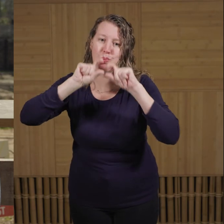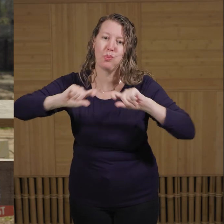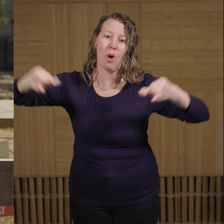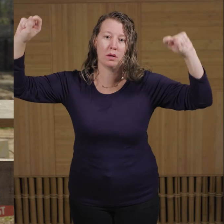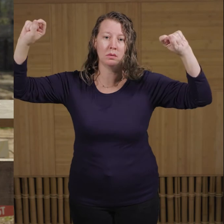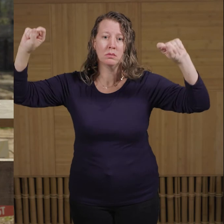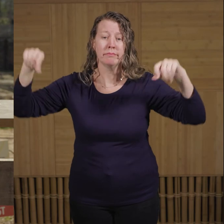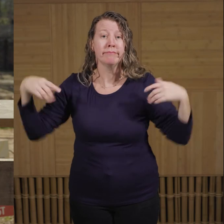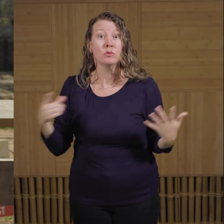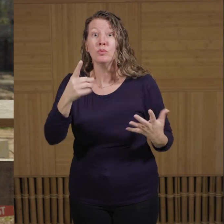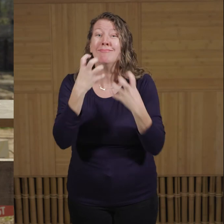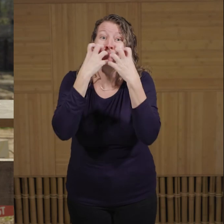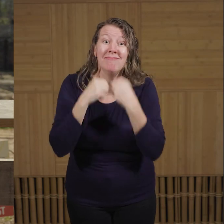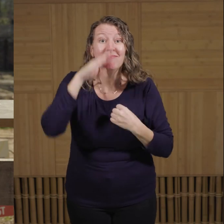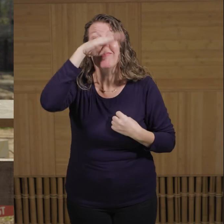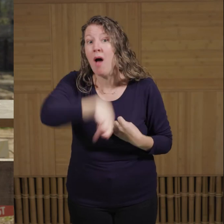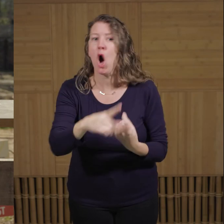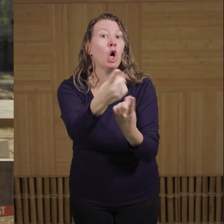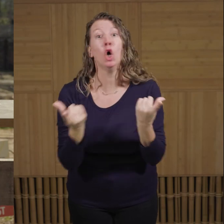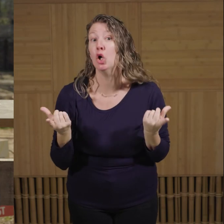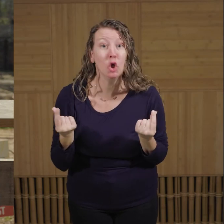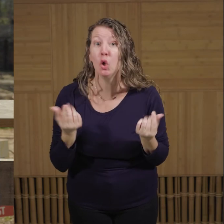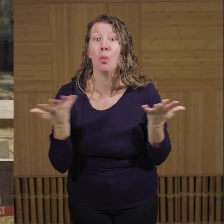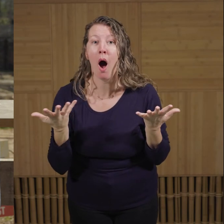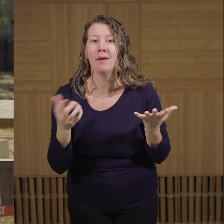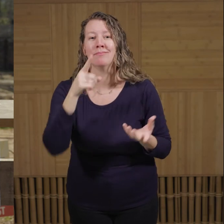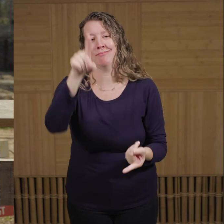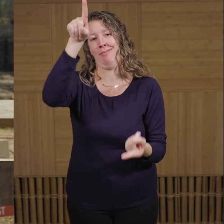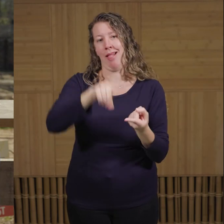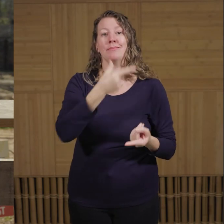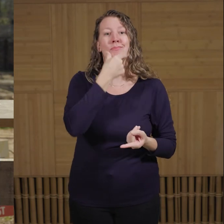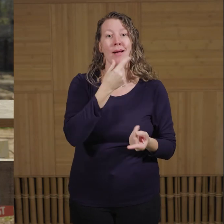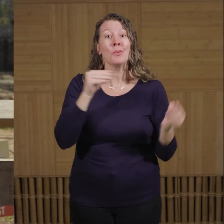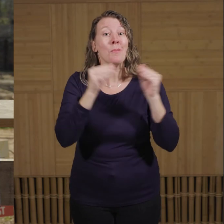You can help elephants by making choices to use energy and fuel responsibly.